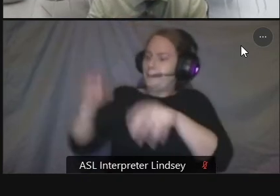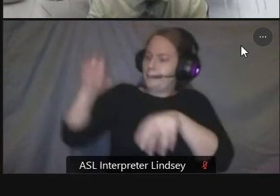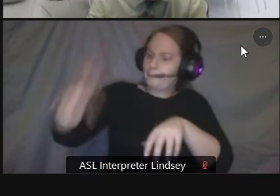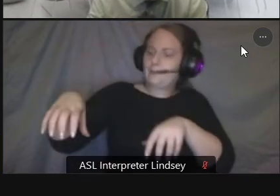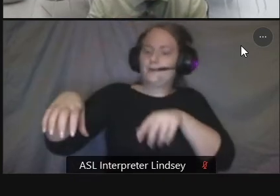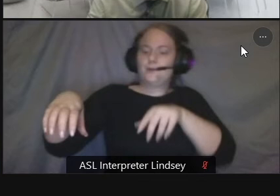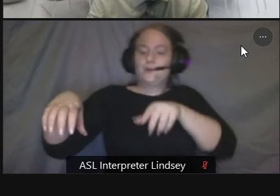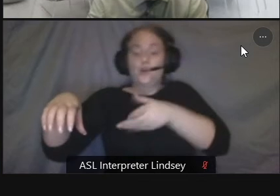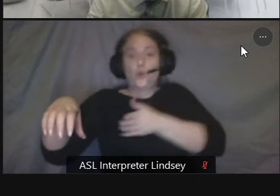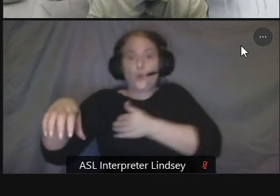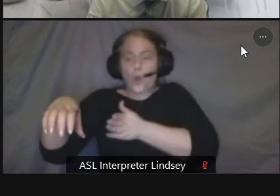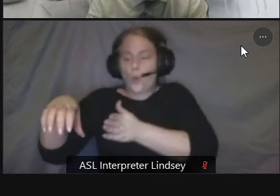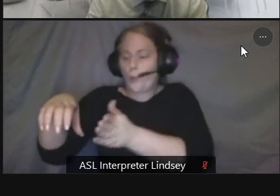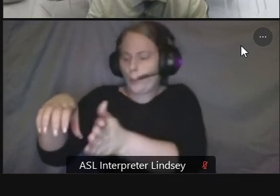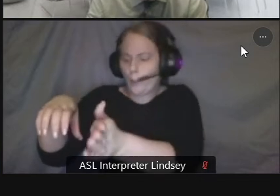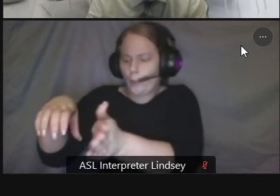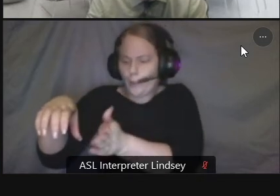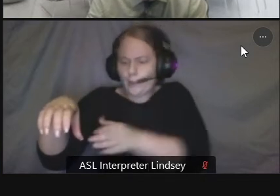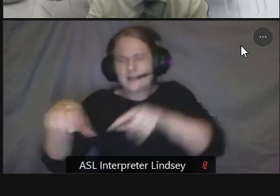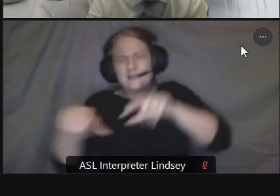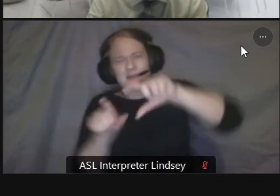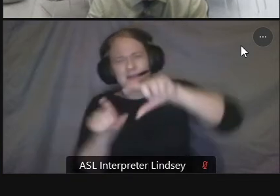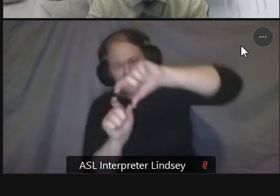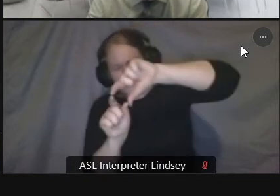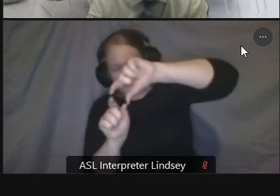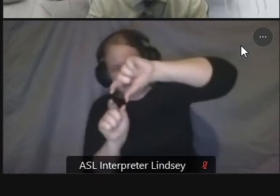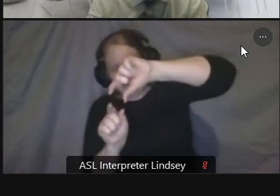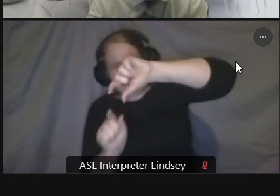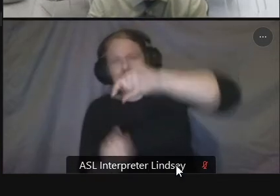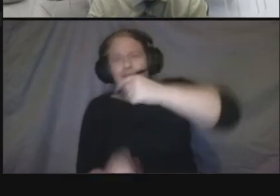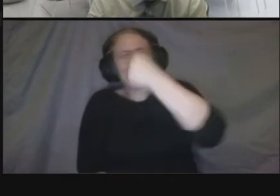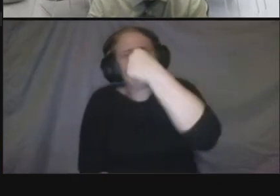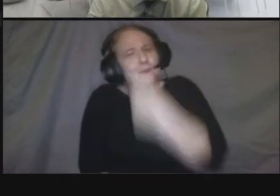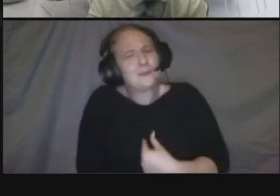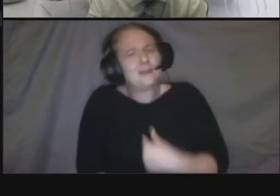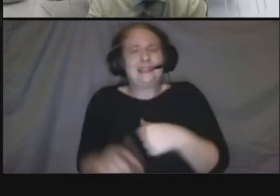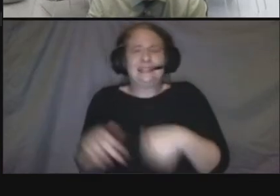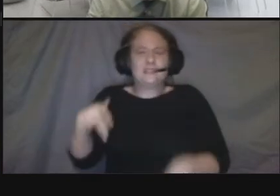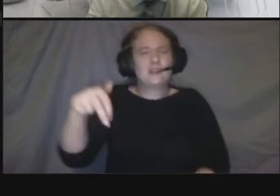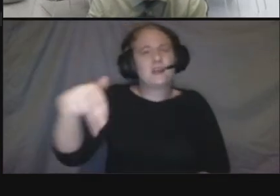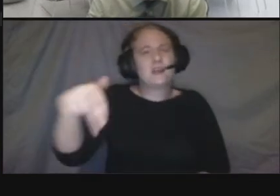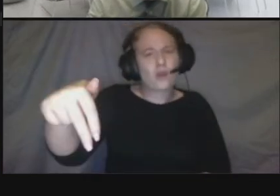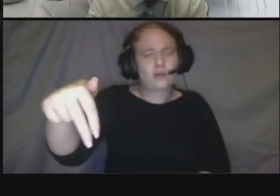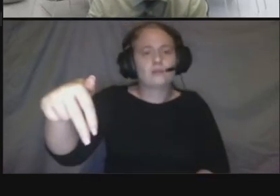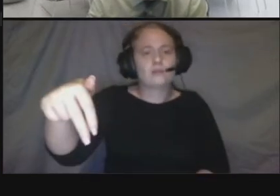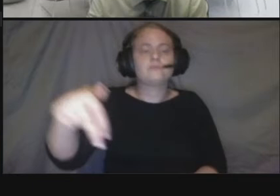and and crossings um so that it's safe and there's an awareness of where those conflicts occur